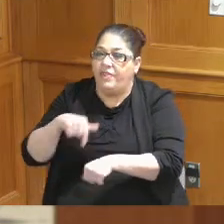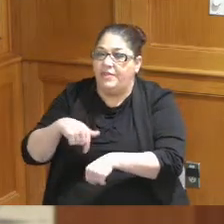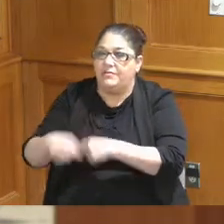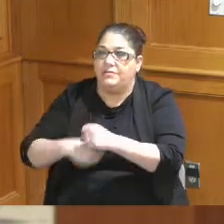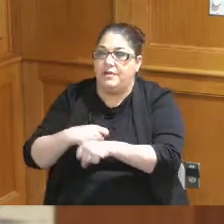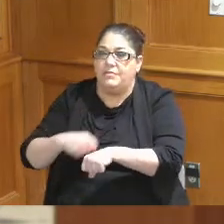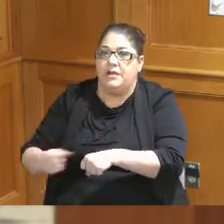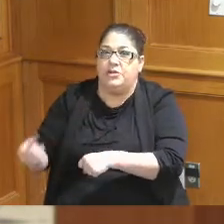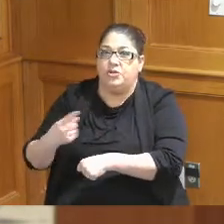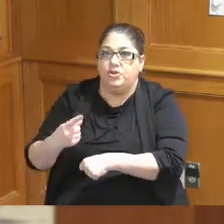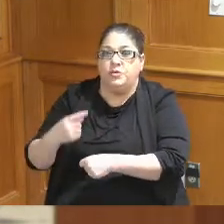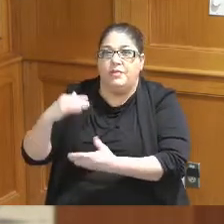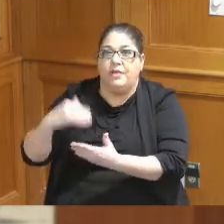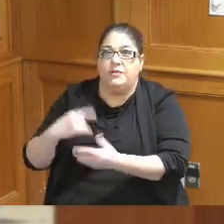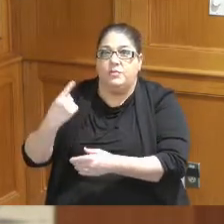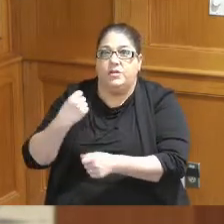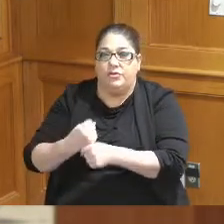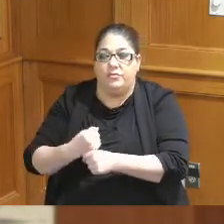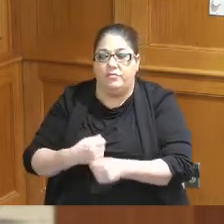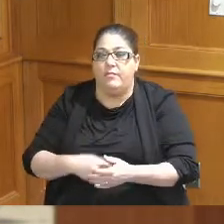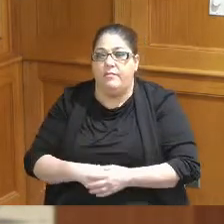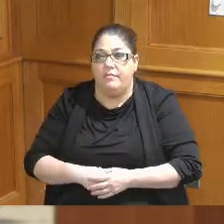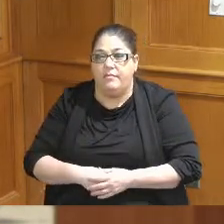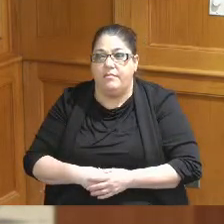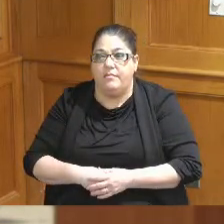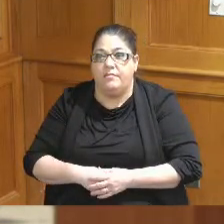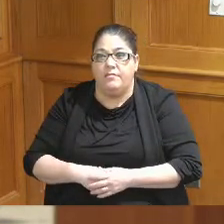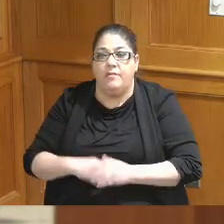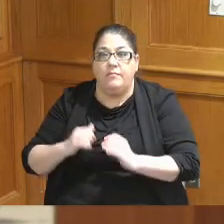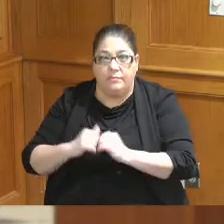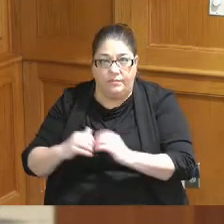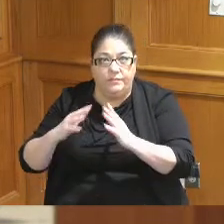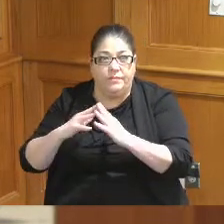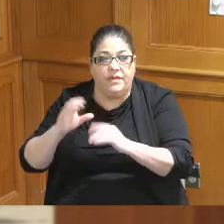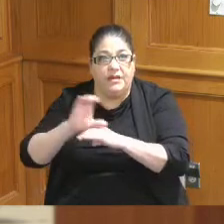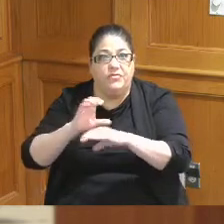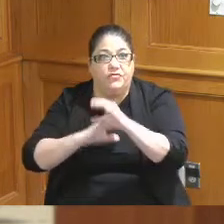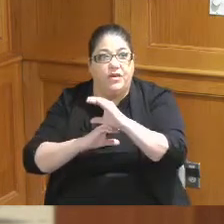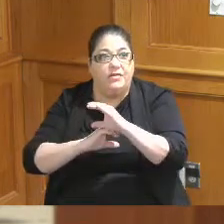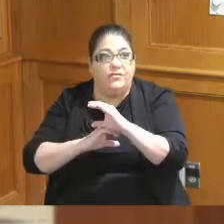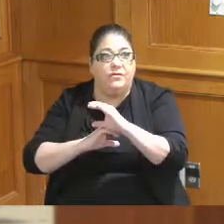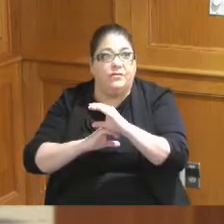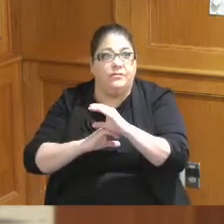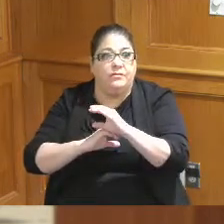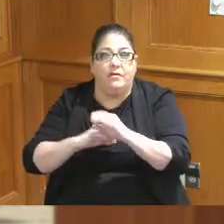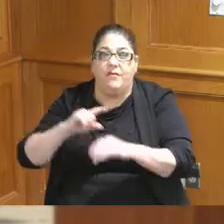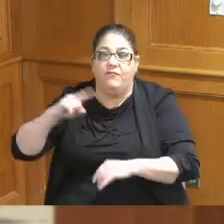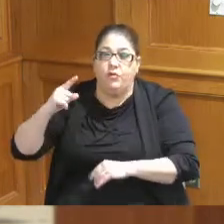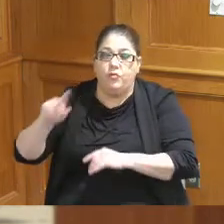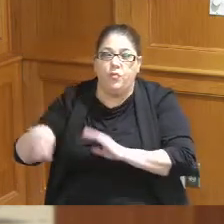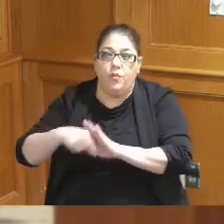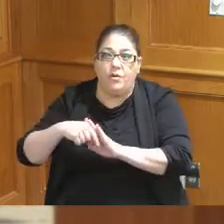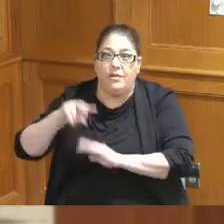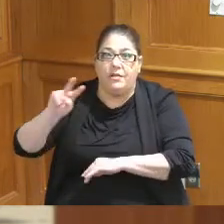so that we can begin Construction in the first or second quarter of next year